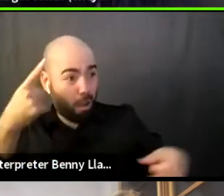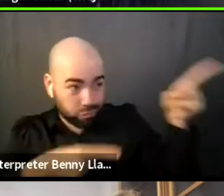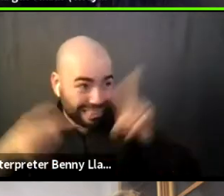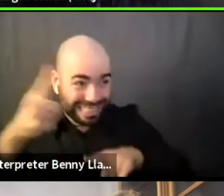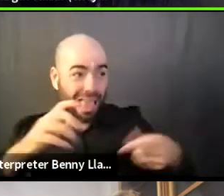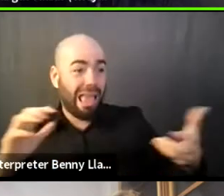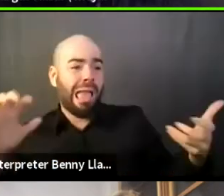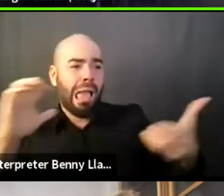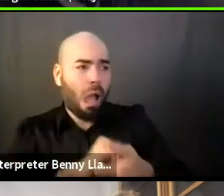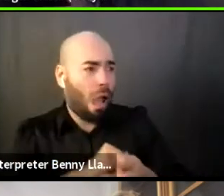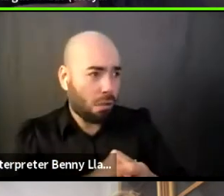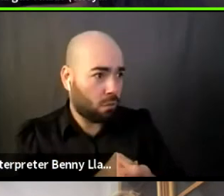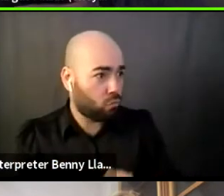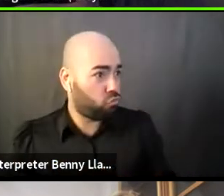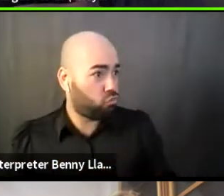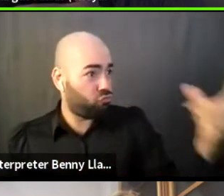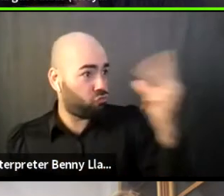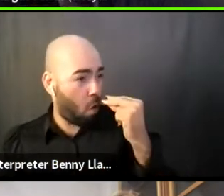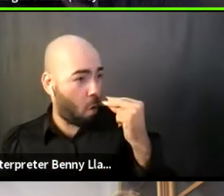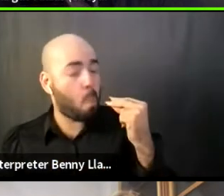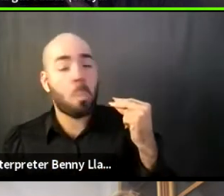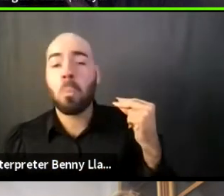then it's like, okay, then we just don't align.